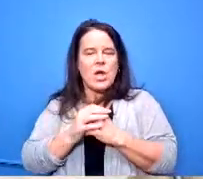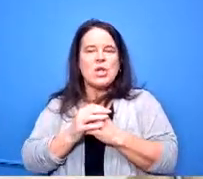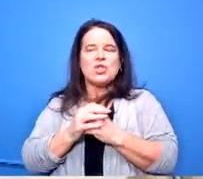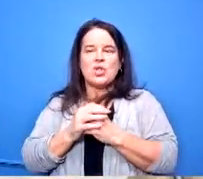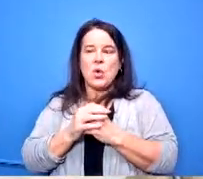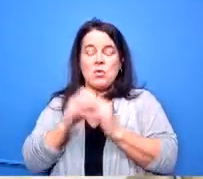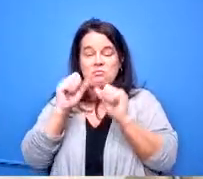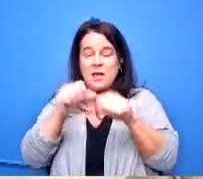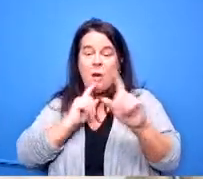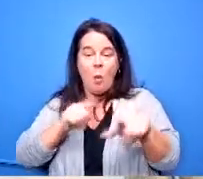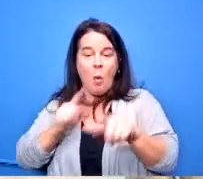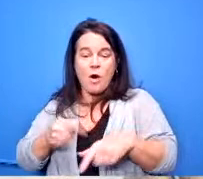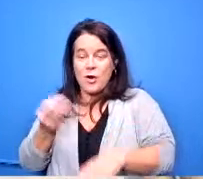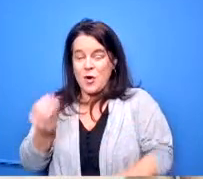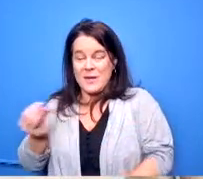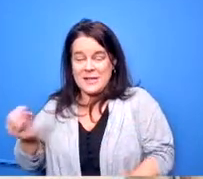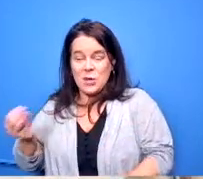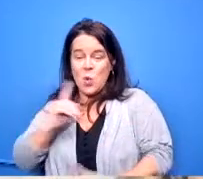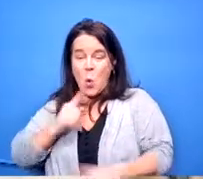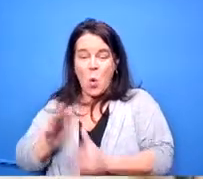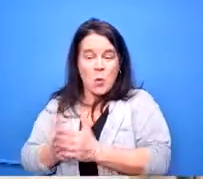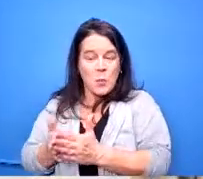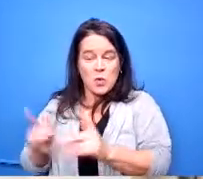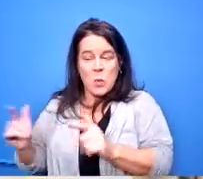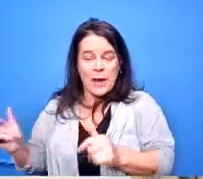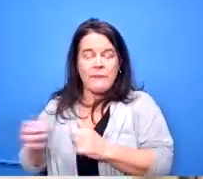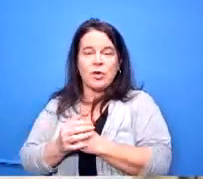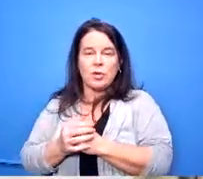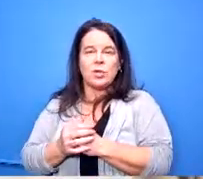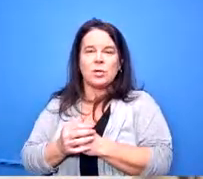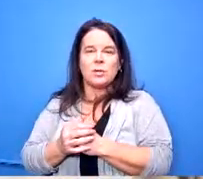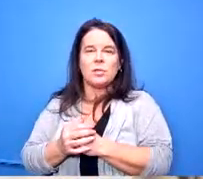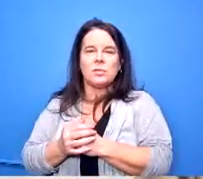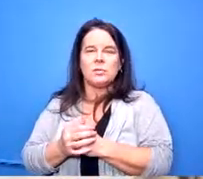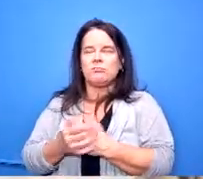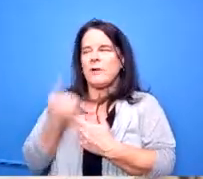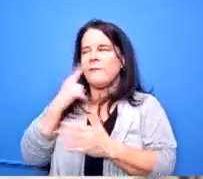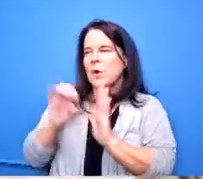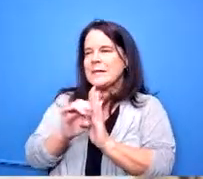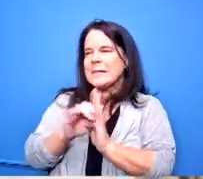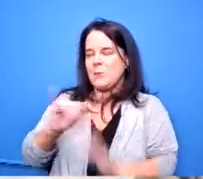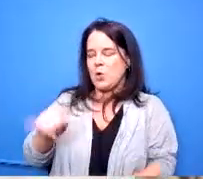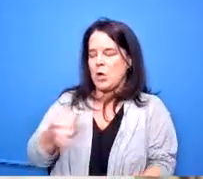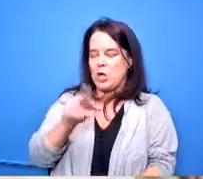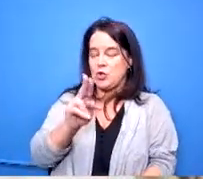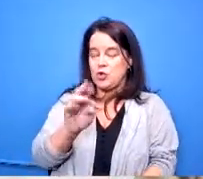of course the study has could be approved by the board for example in june materials ordered